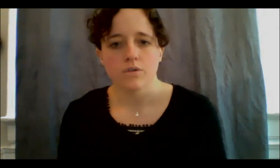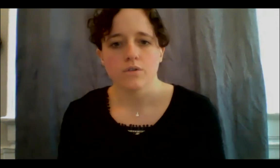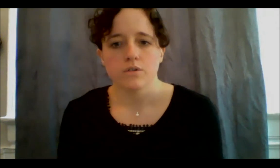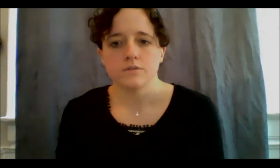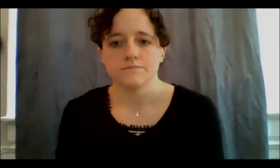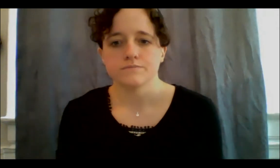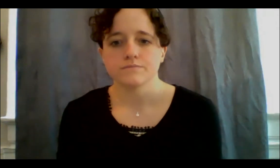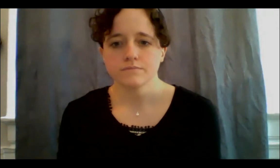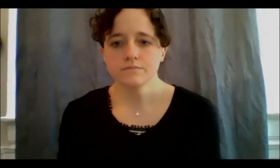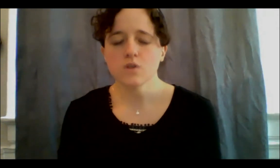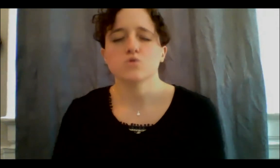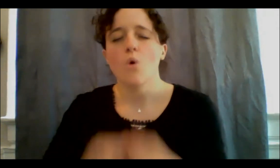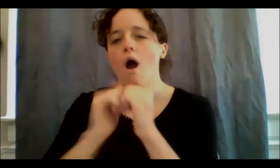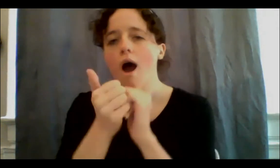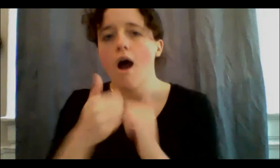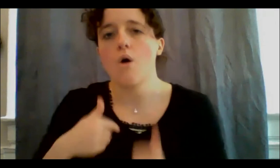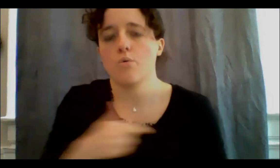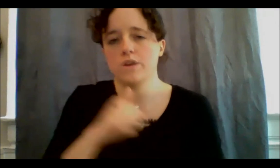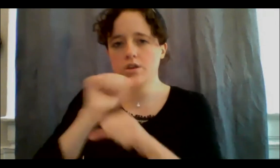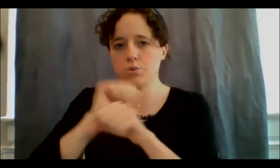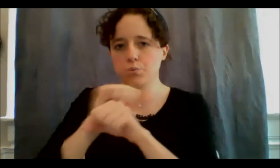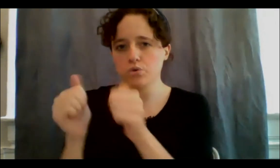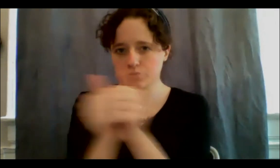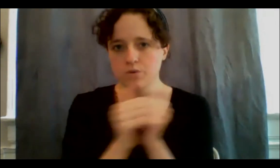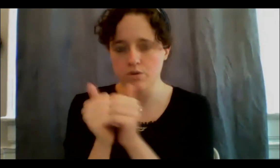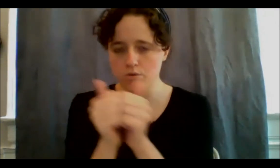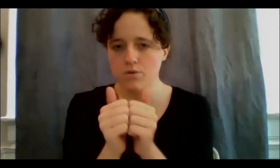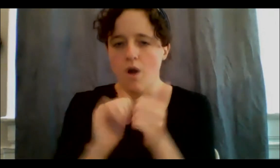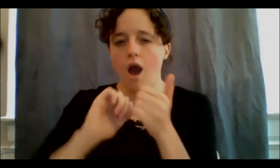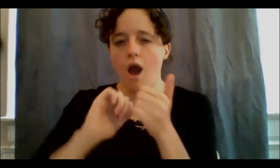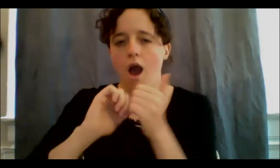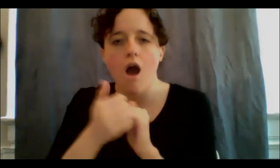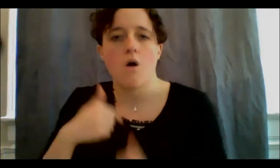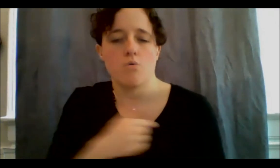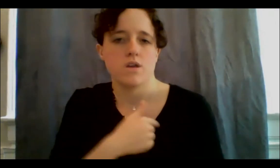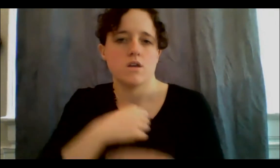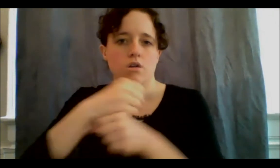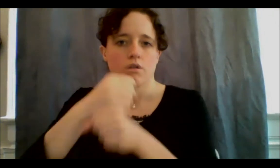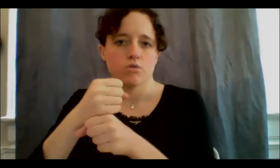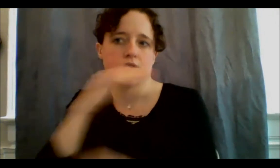So, how we work this and how we create spaces of true allyship, where